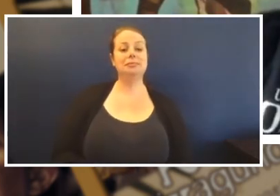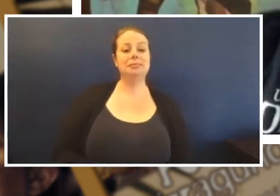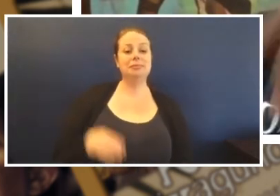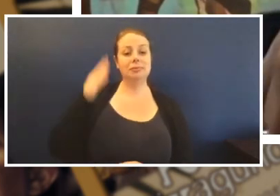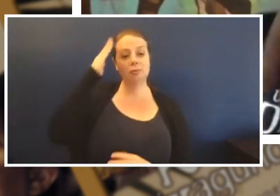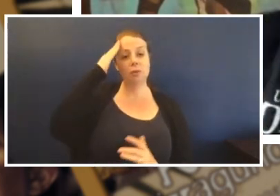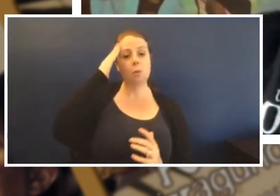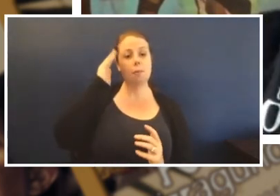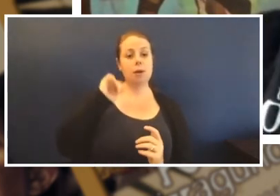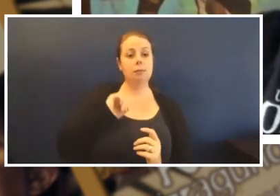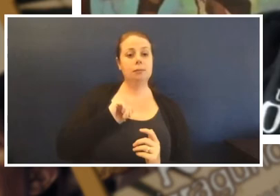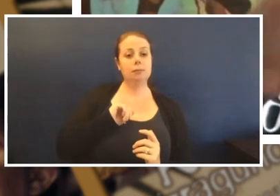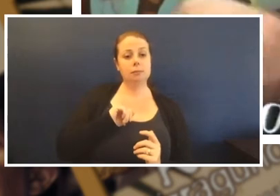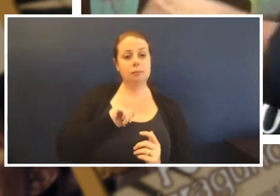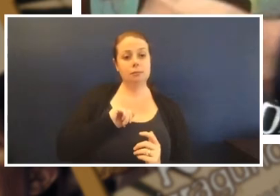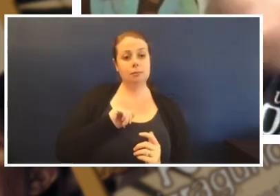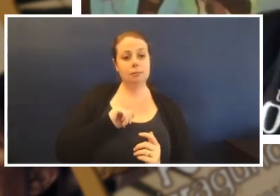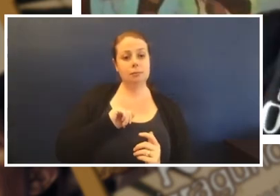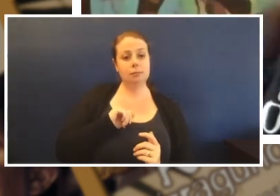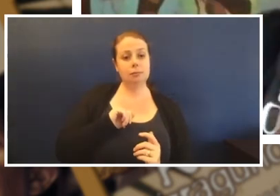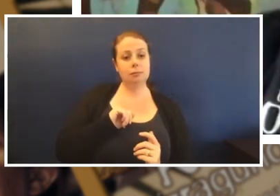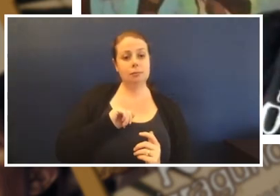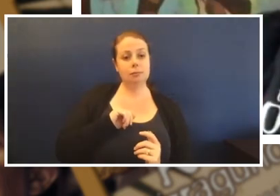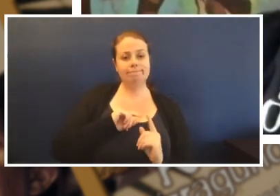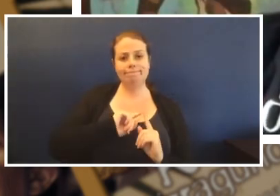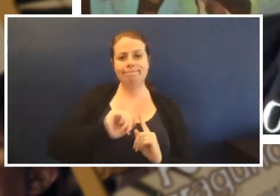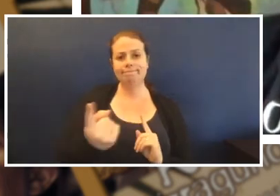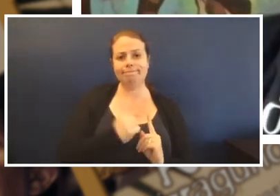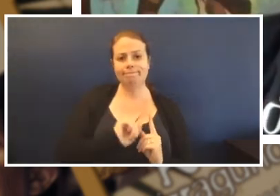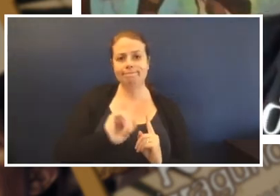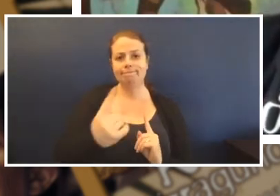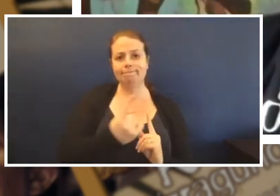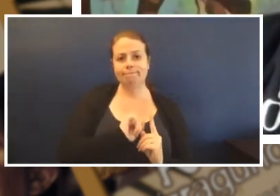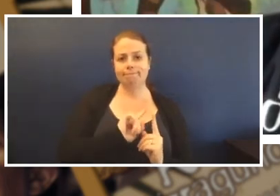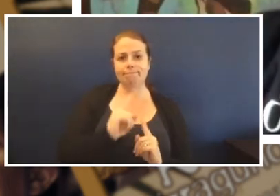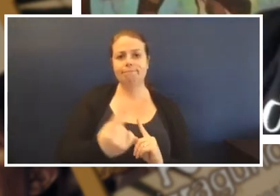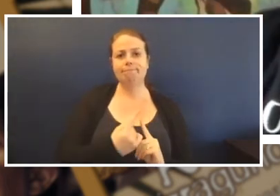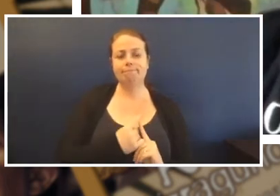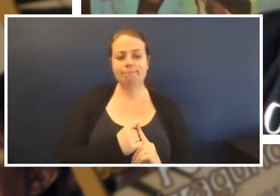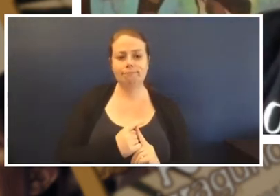you know, going down coming back up and going in out of the room and every time she'd come back she